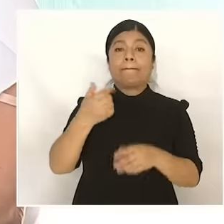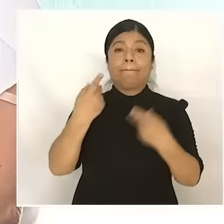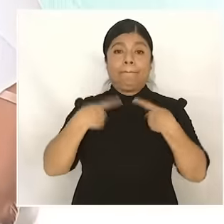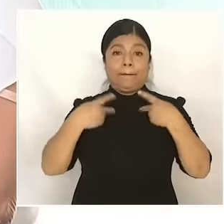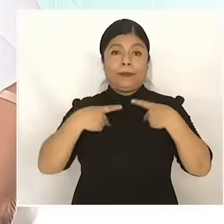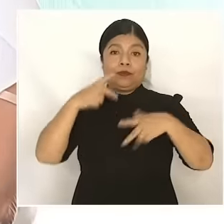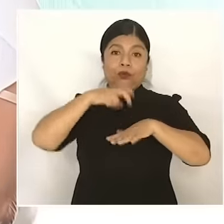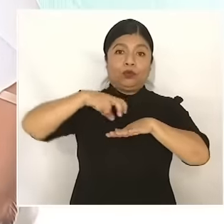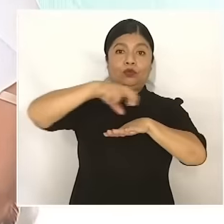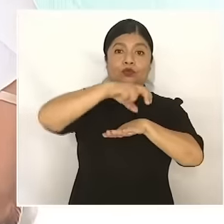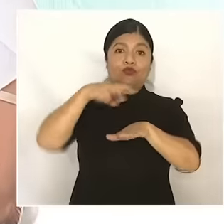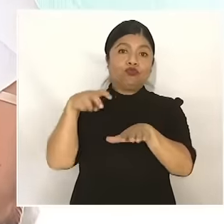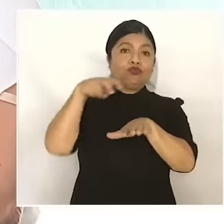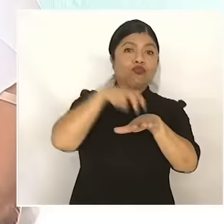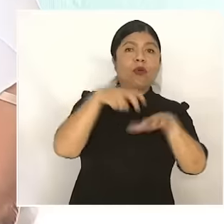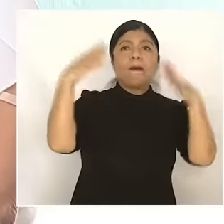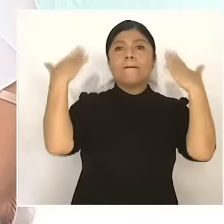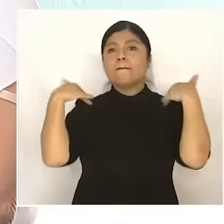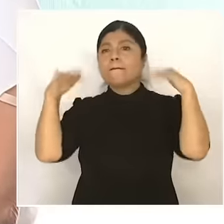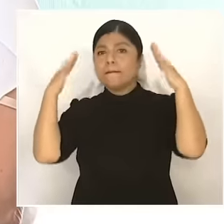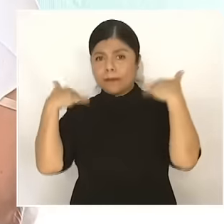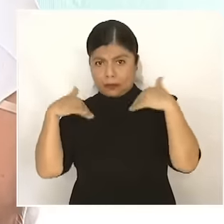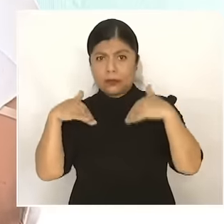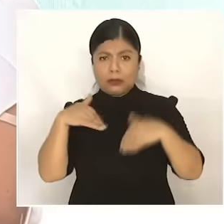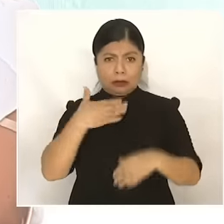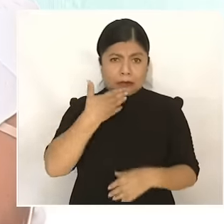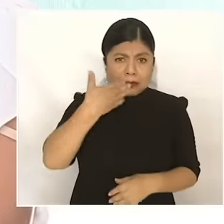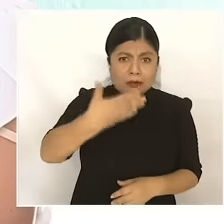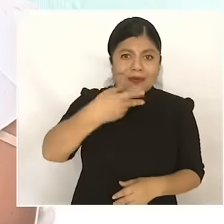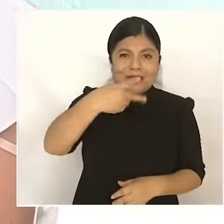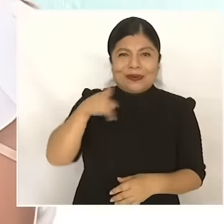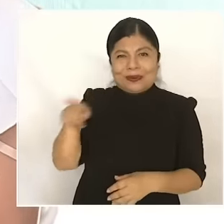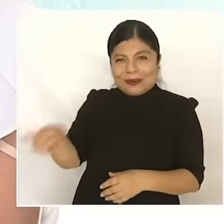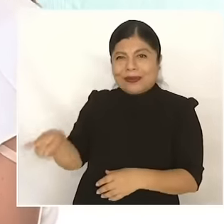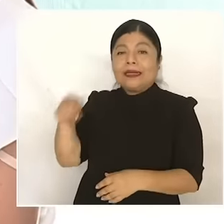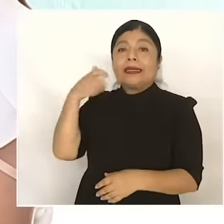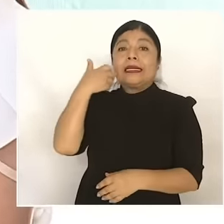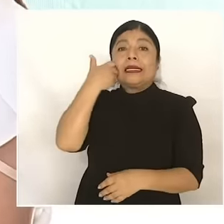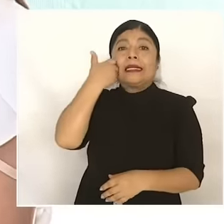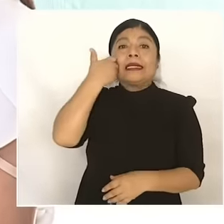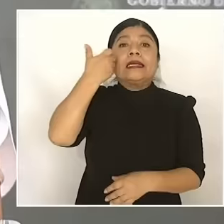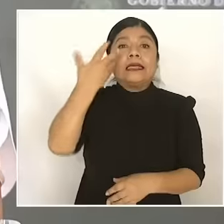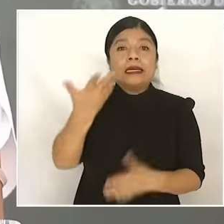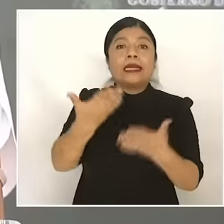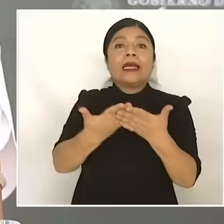a cargo transport that also enhances the reg and that It is going to be our turn